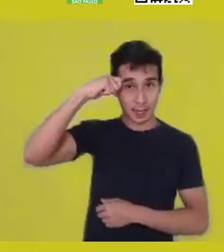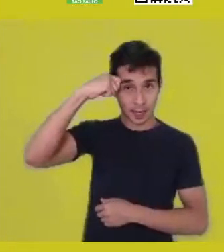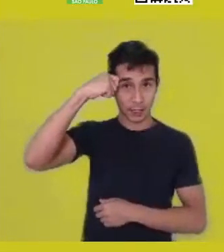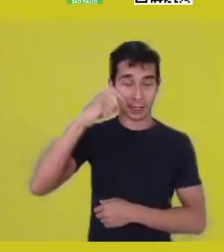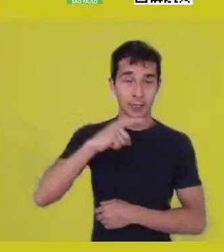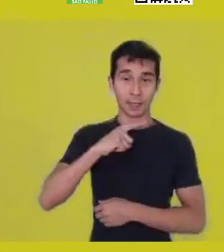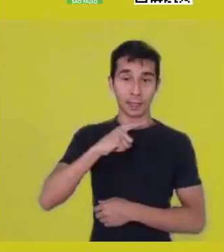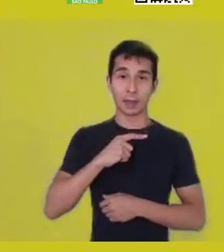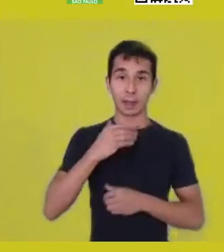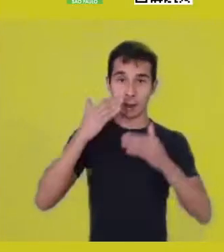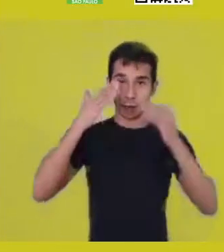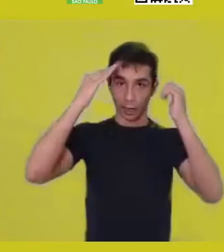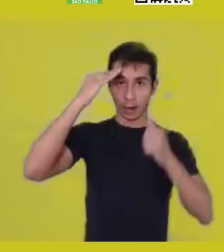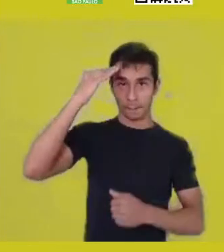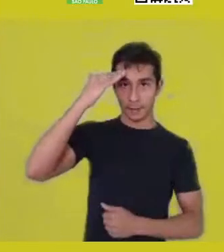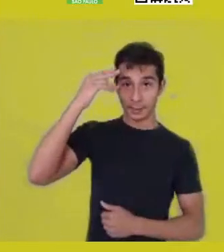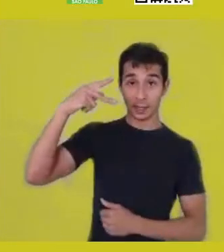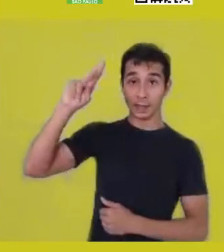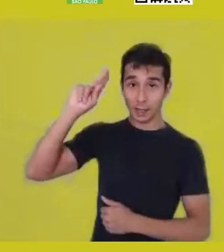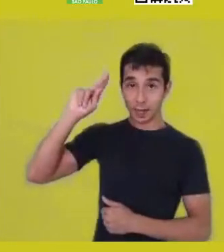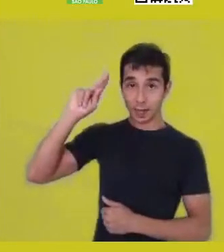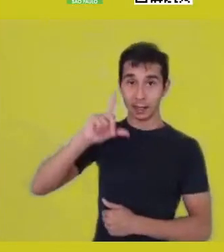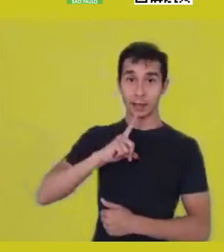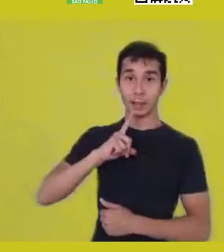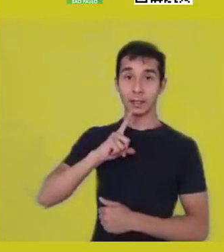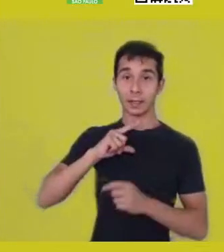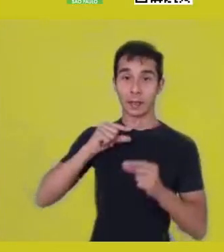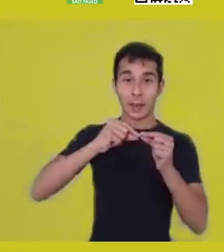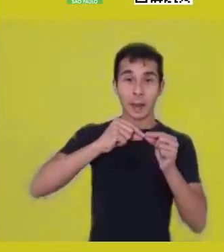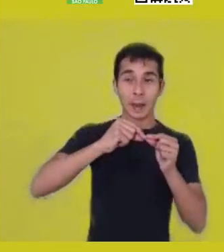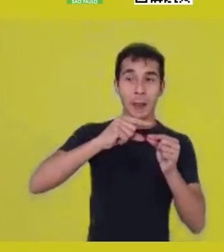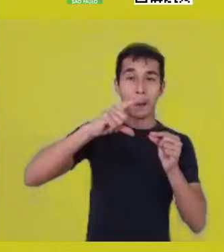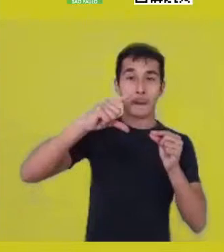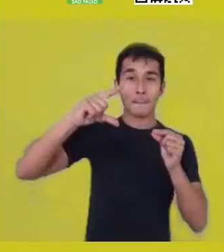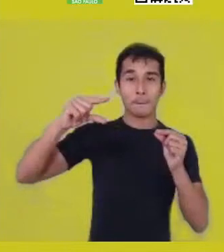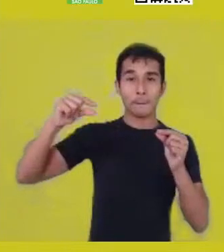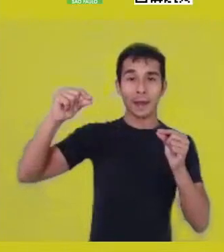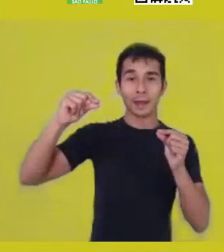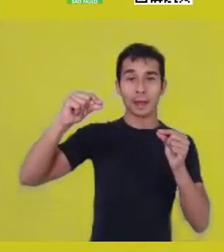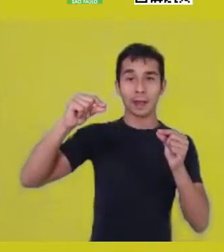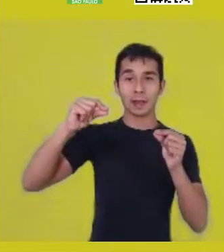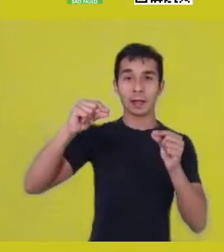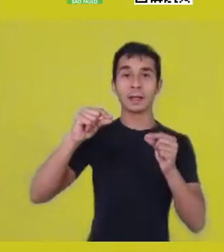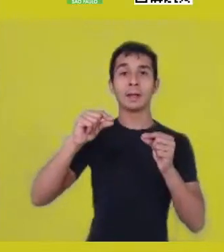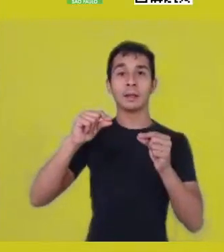an ostrich feather, the feather of truth.